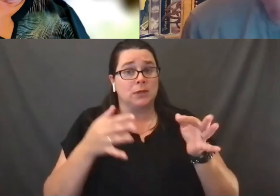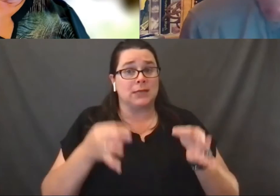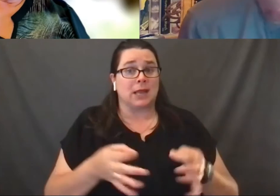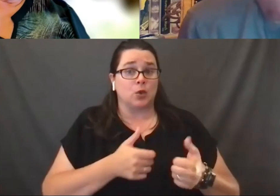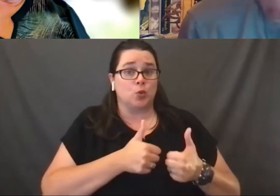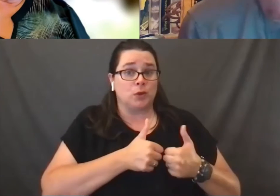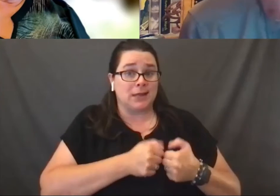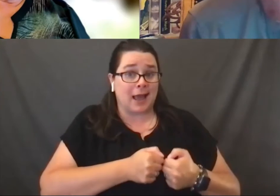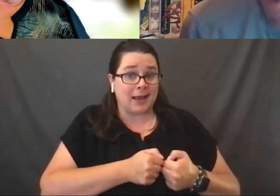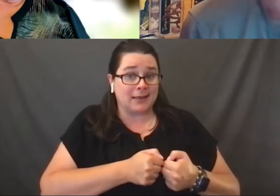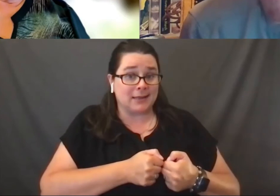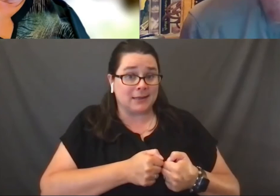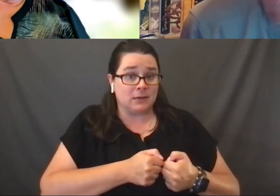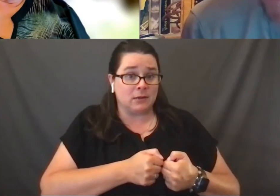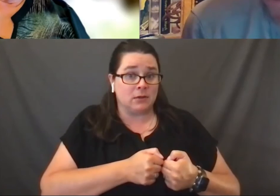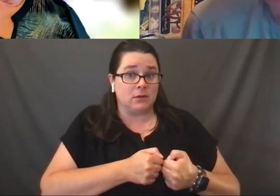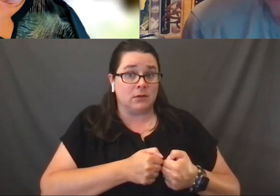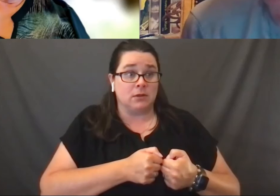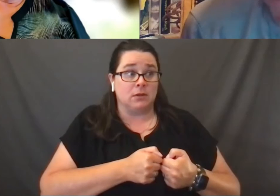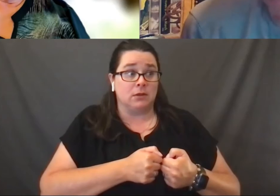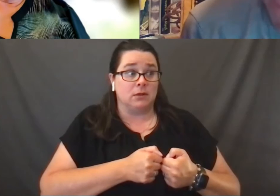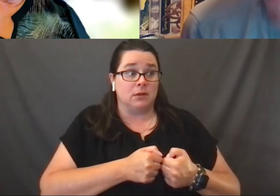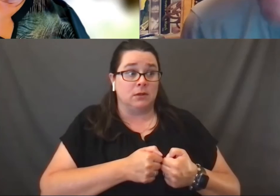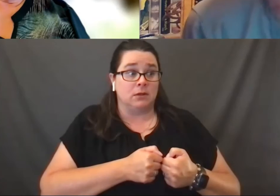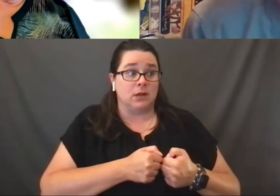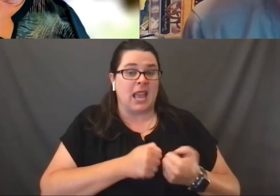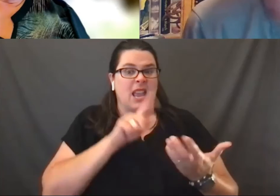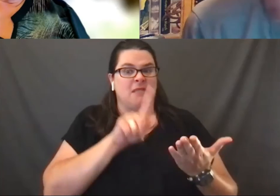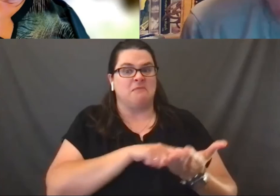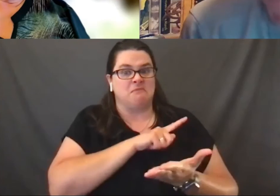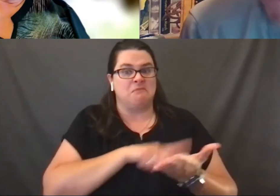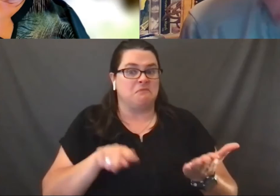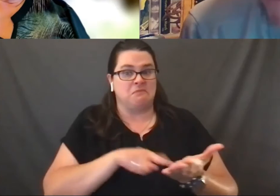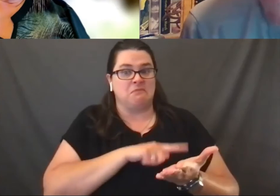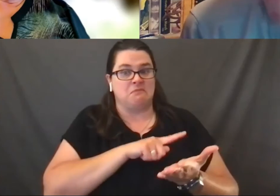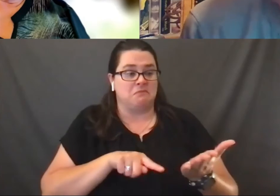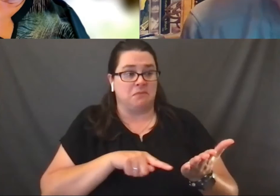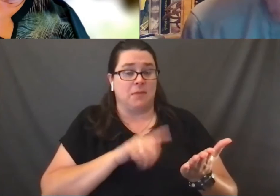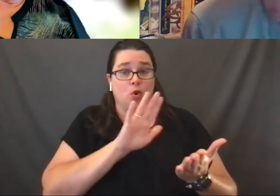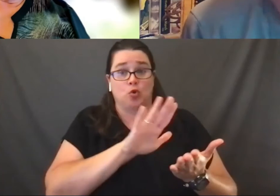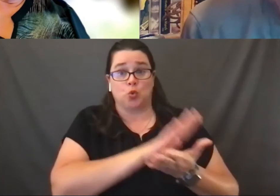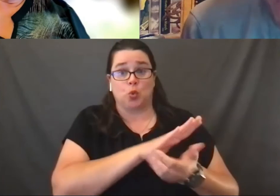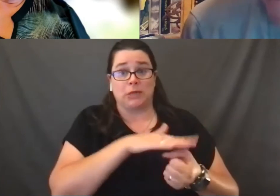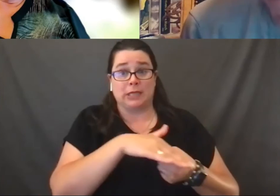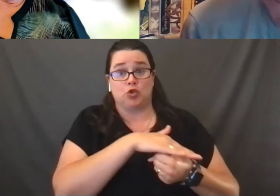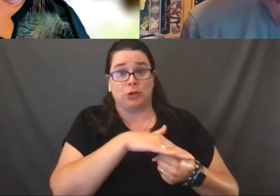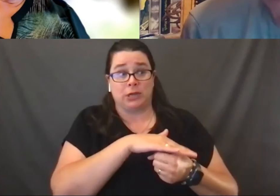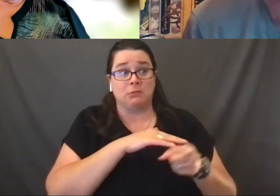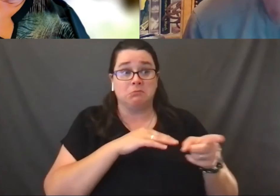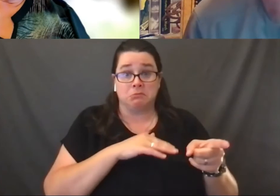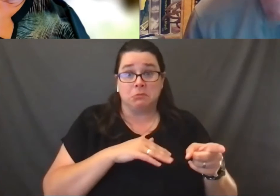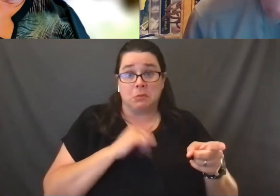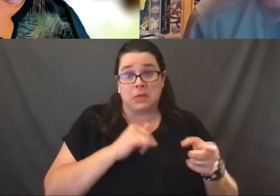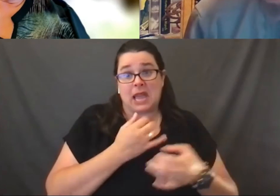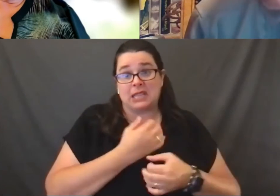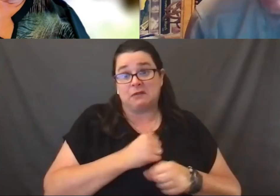and is very critical of her school district, that's a freedom of speech right that the school district cannot impinge upon.